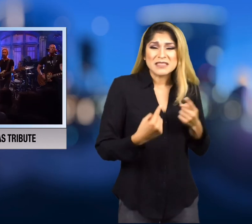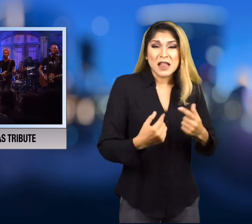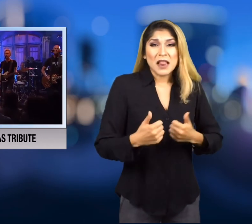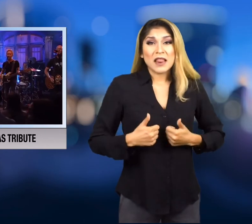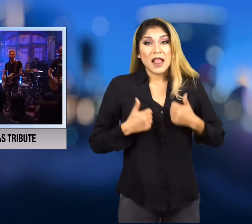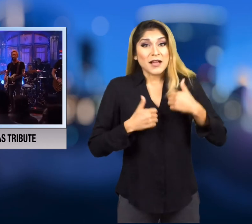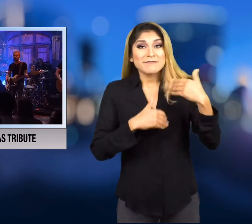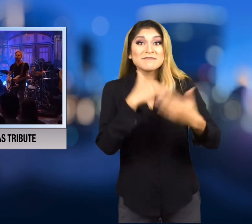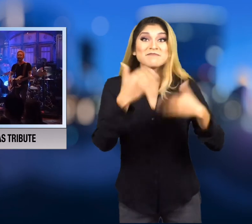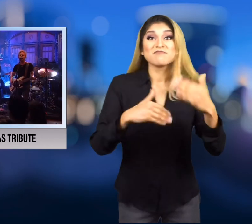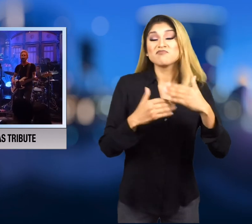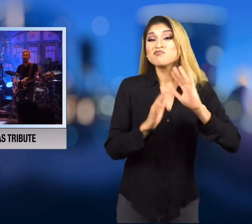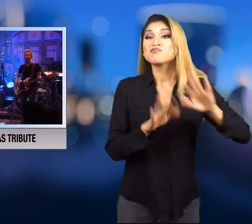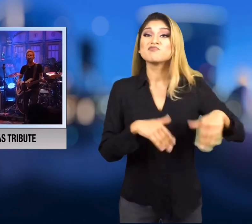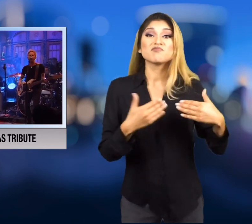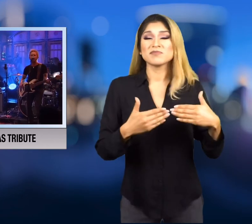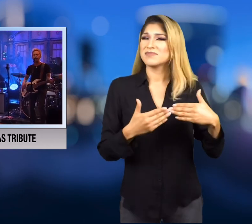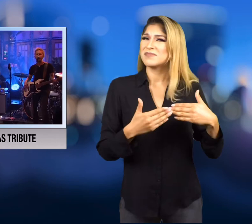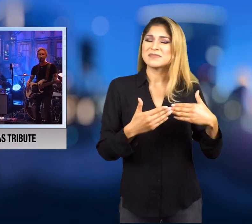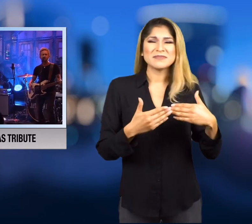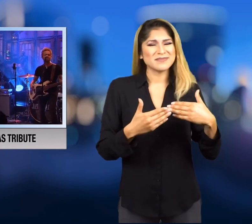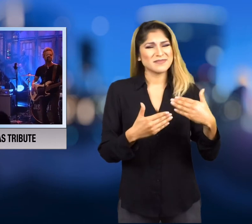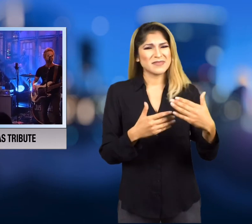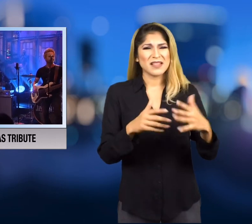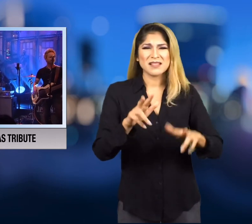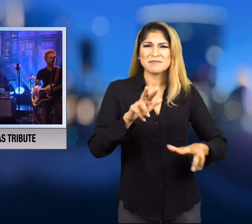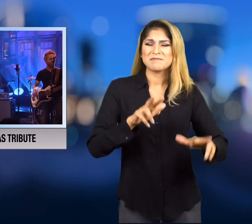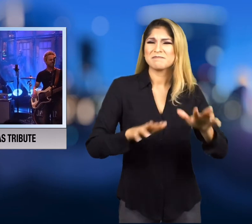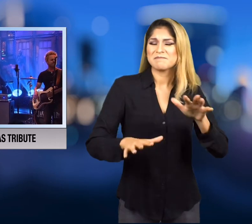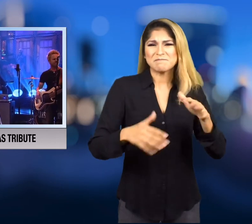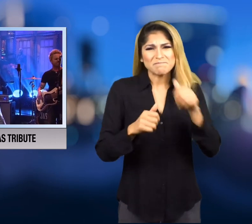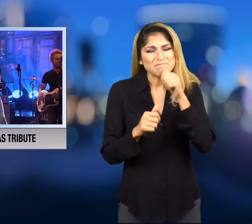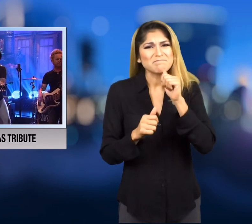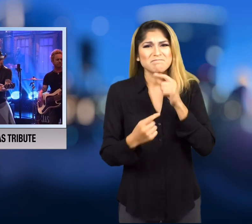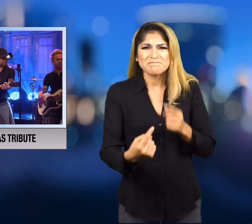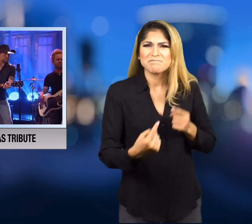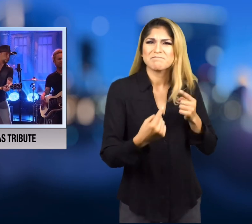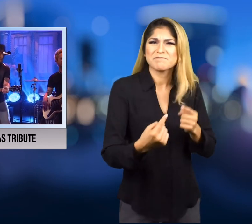to pick up the pieces and start to heal. He also said